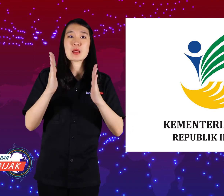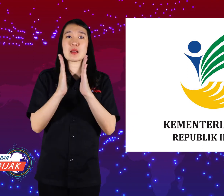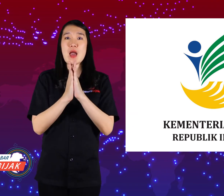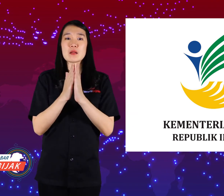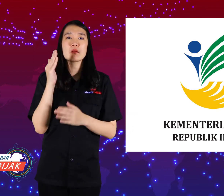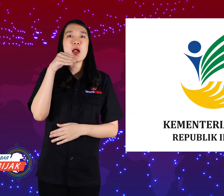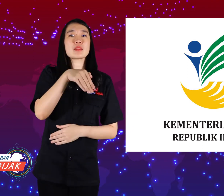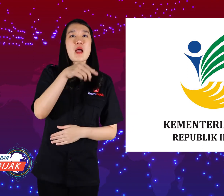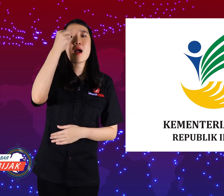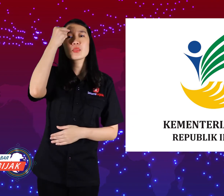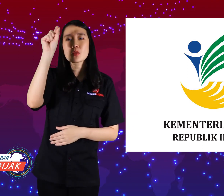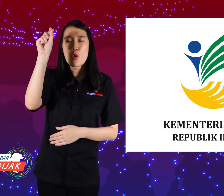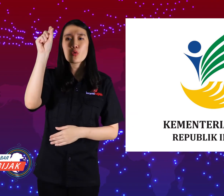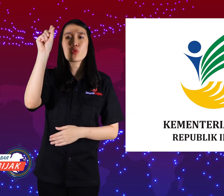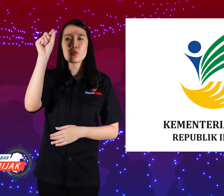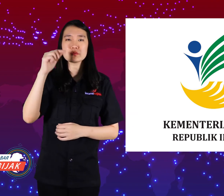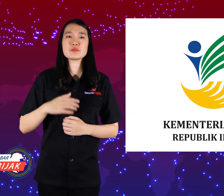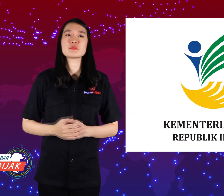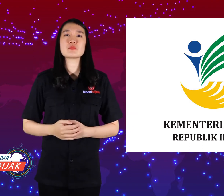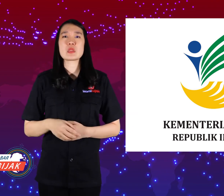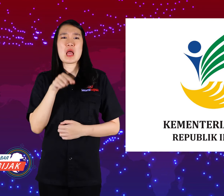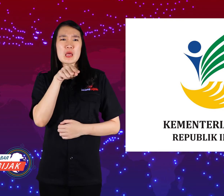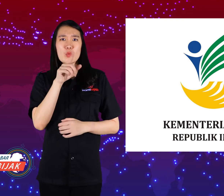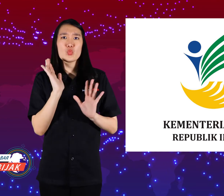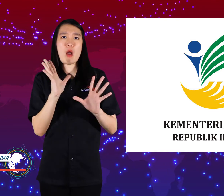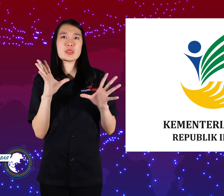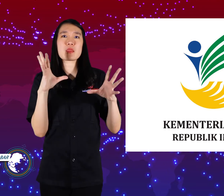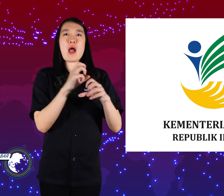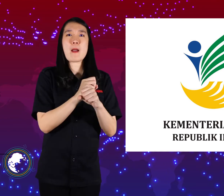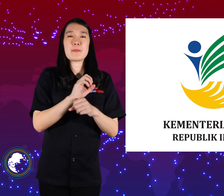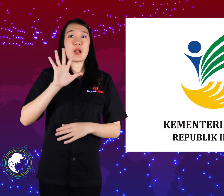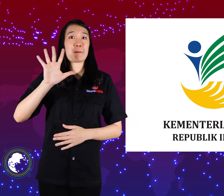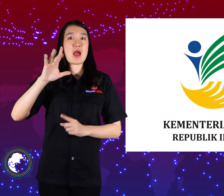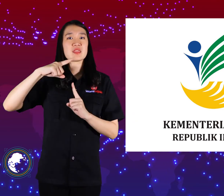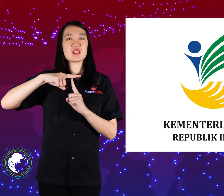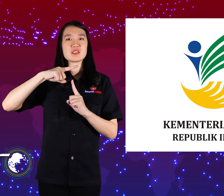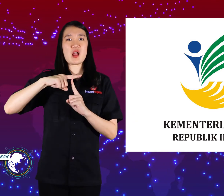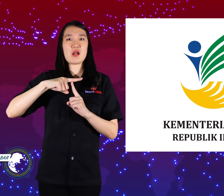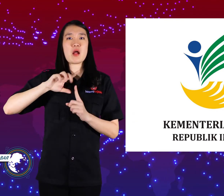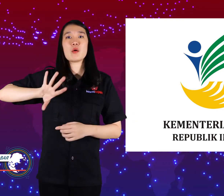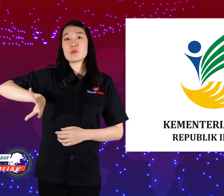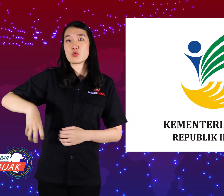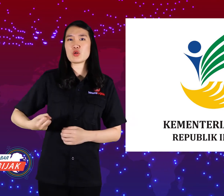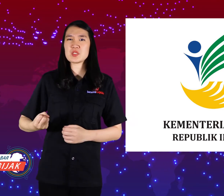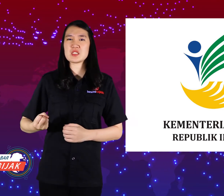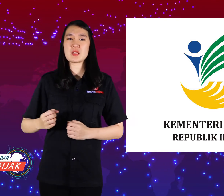Also ransacked the related office. Currently, the KPK has named 5 suspects.